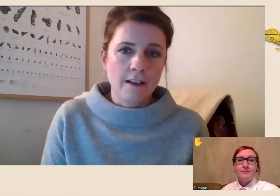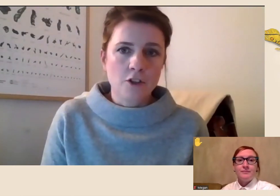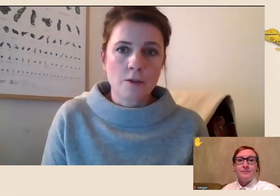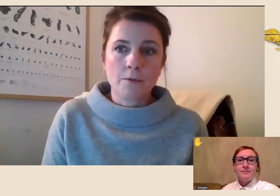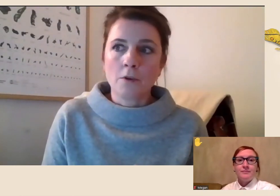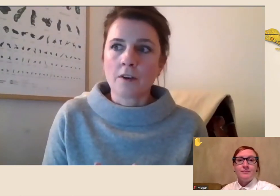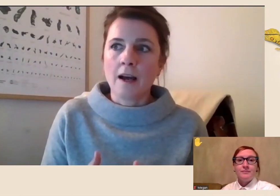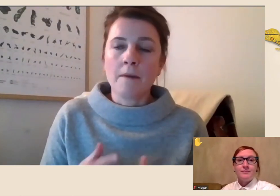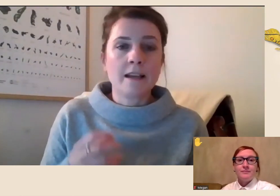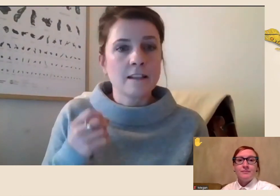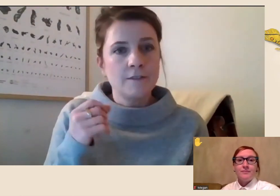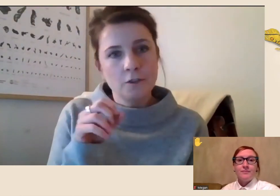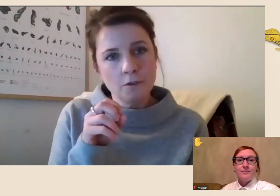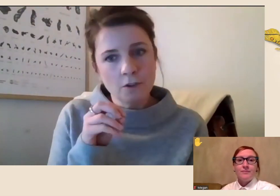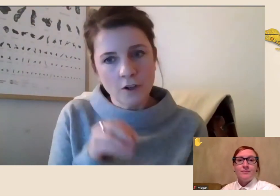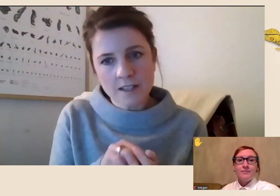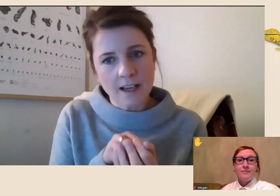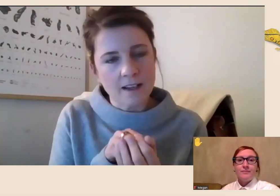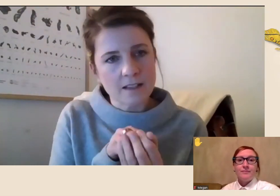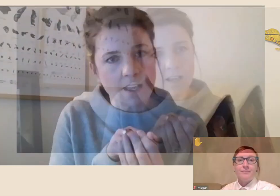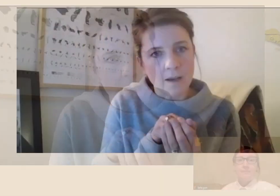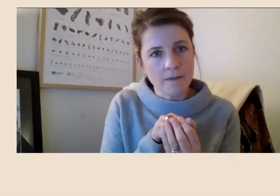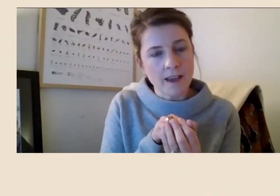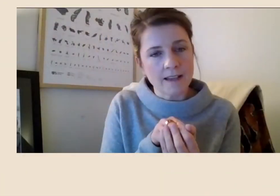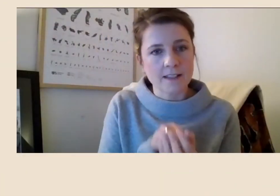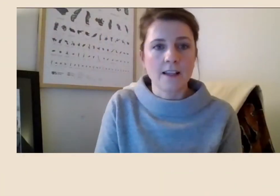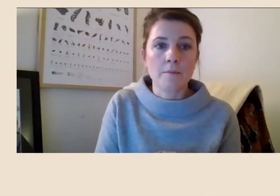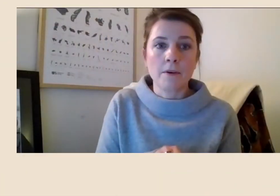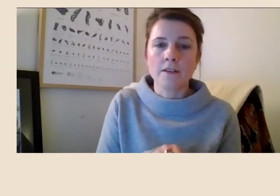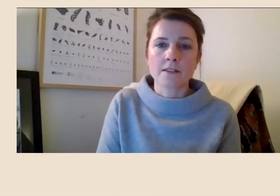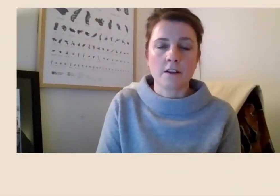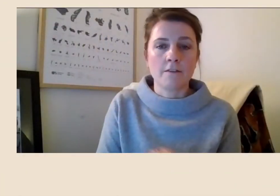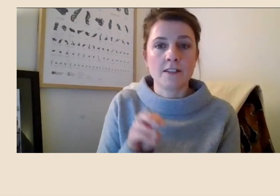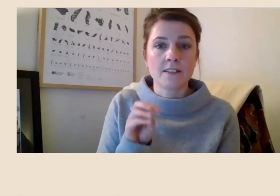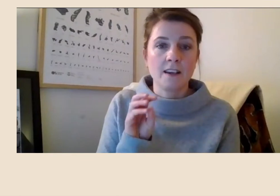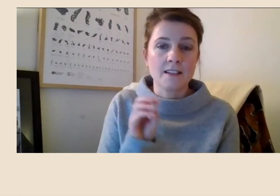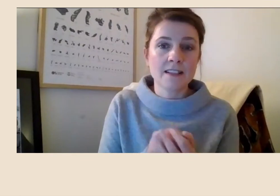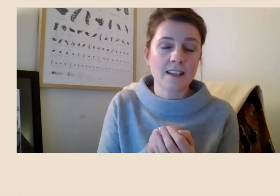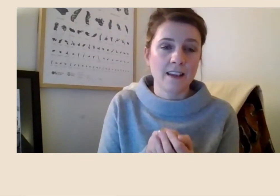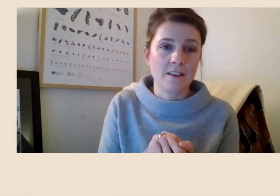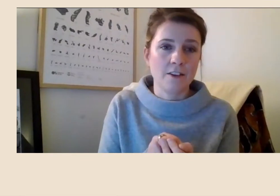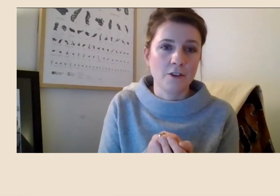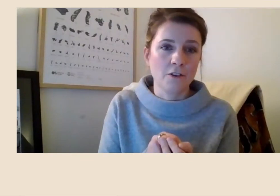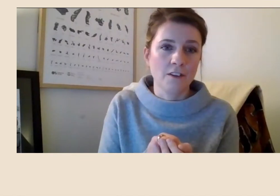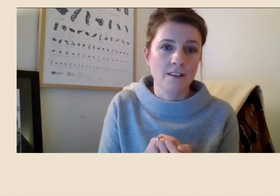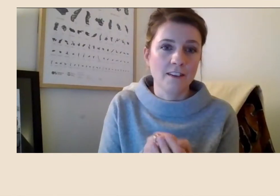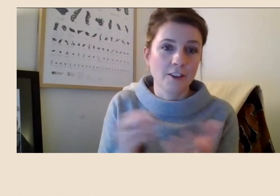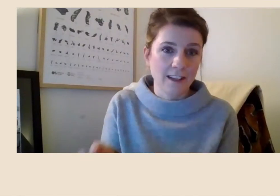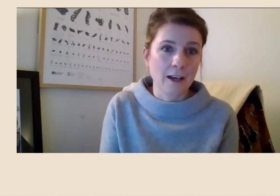Fellowship Program, and if you contact the Ask a Librarian service and indicate that you're looking